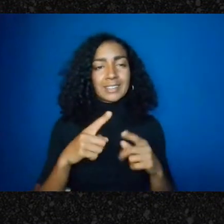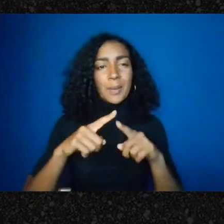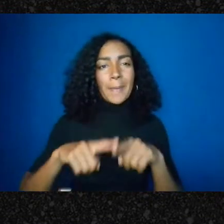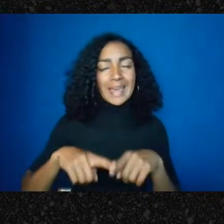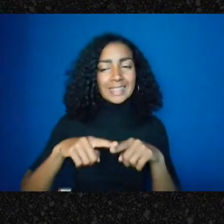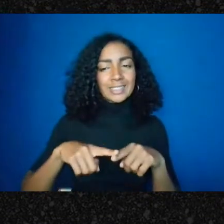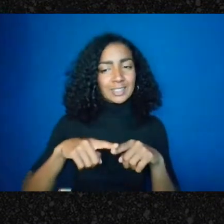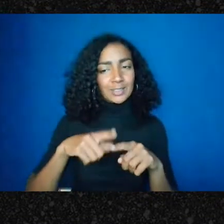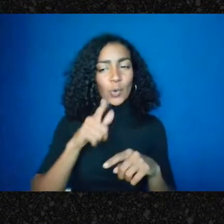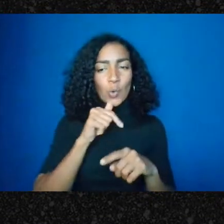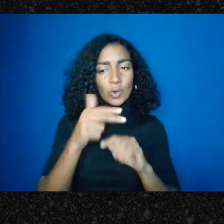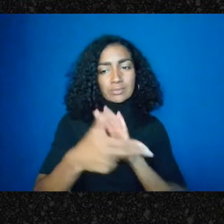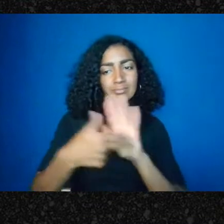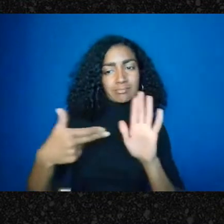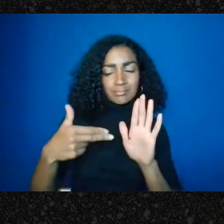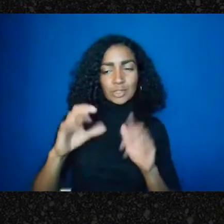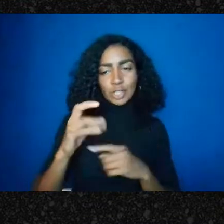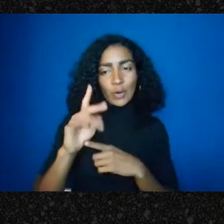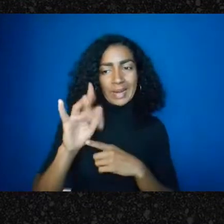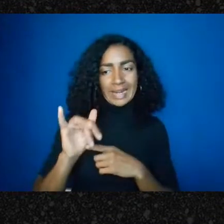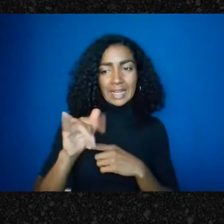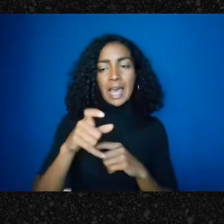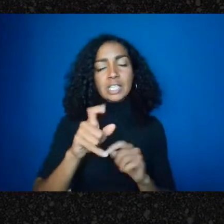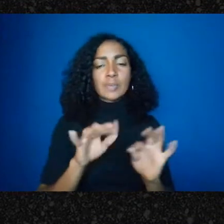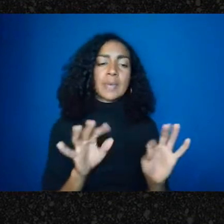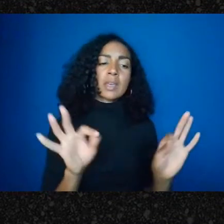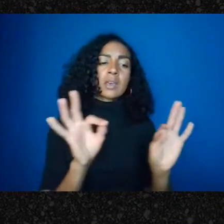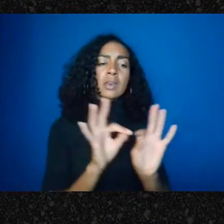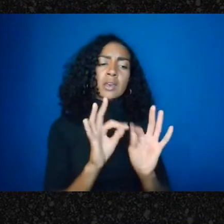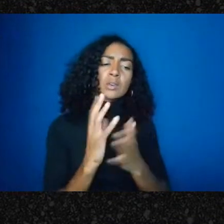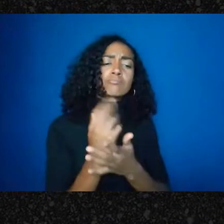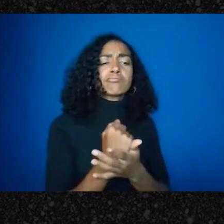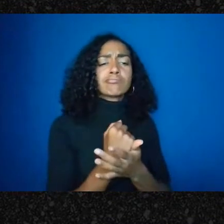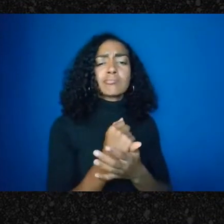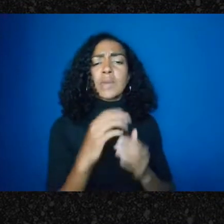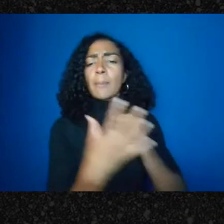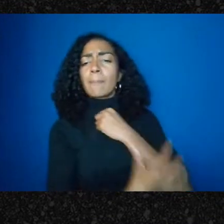right? They need to they have to meet the objective “needy: or just needy or distressed